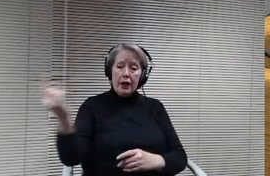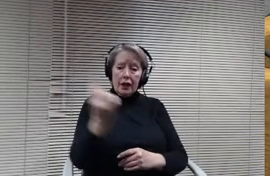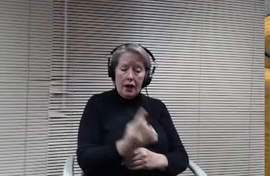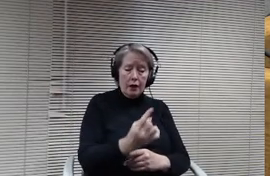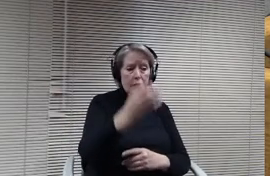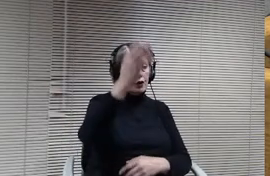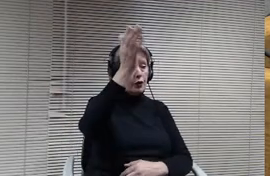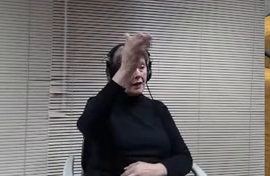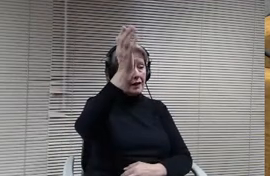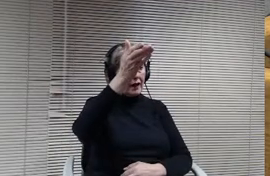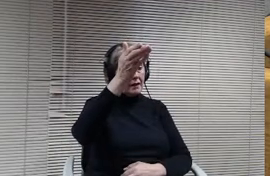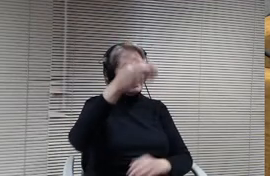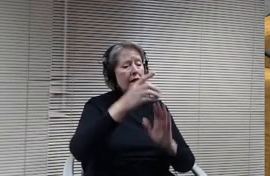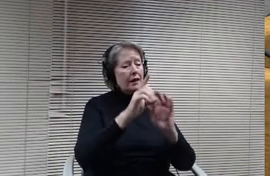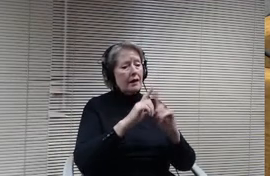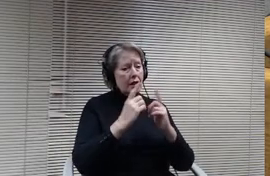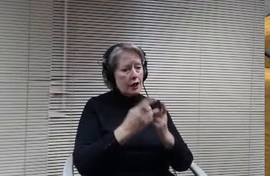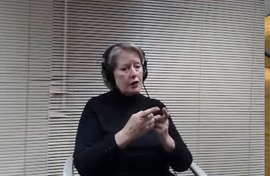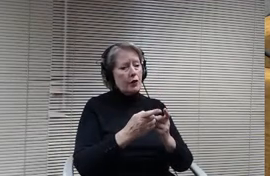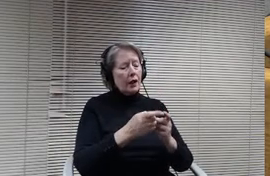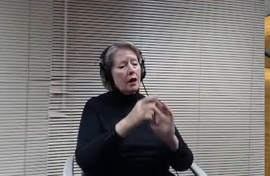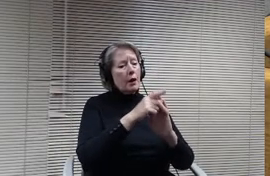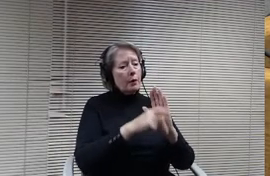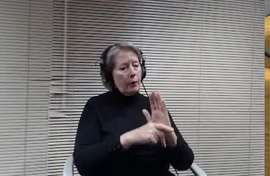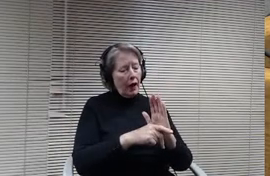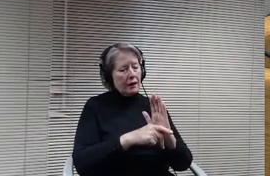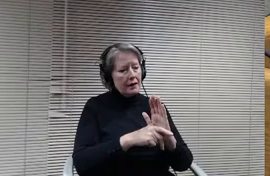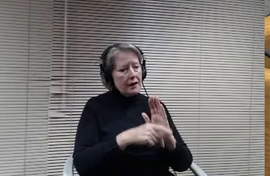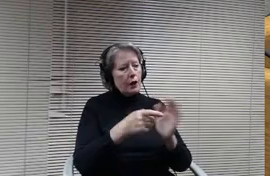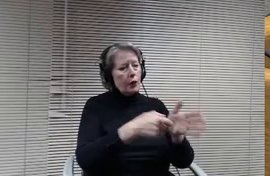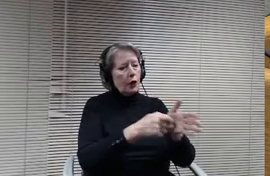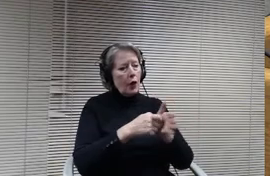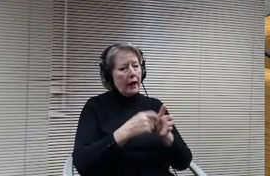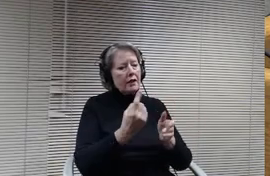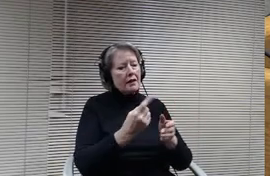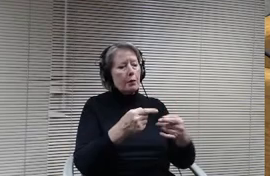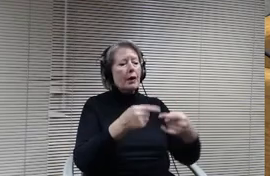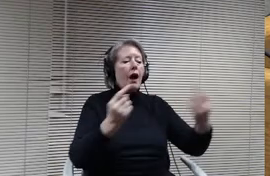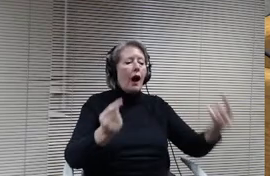speaker with an opposing viewpoint. This makes educators less likely to bring in outside